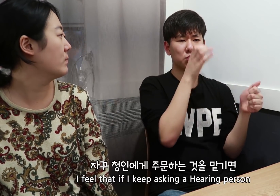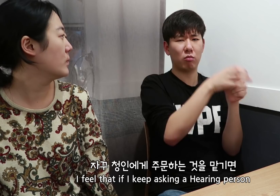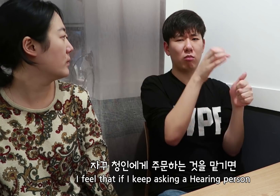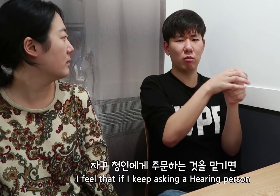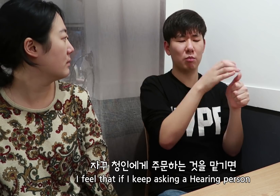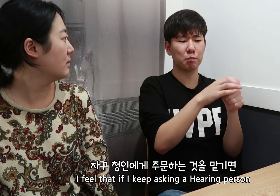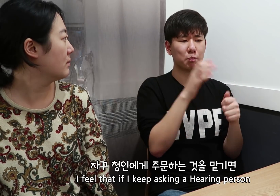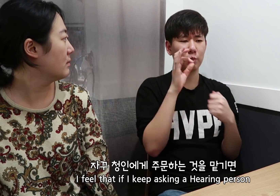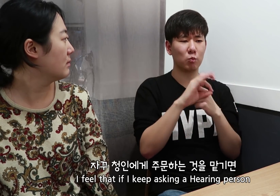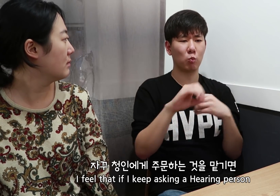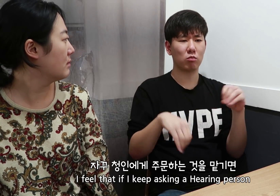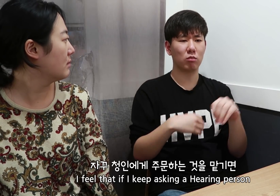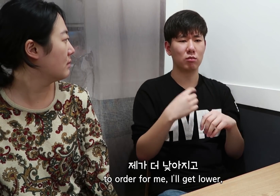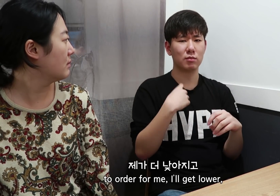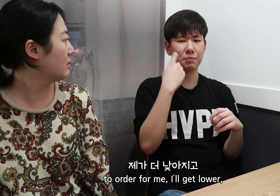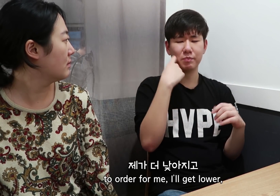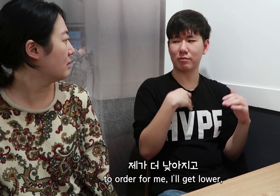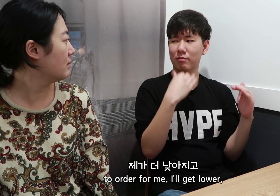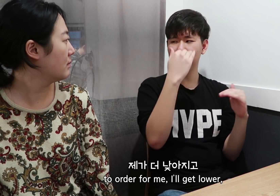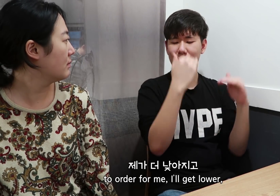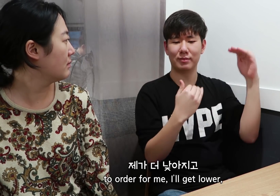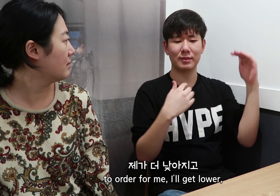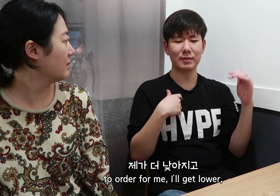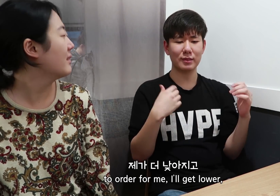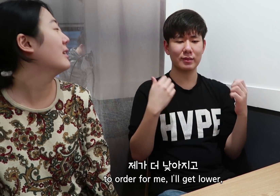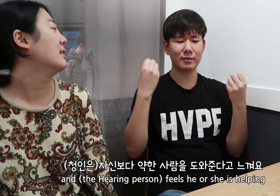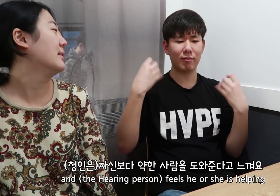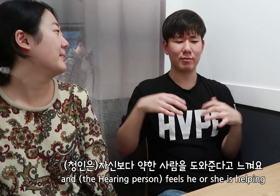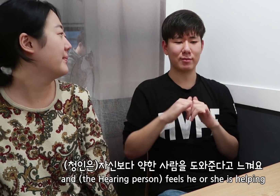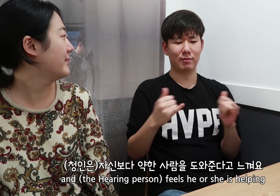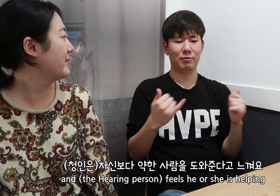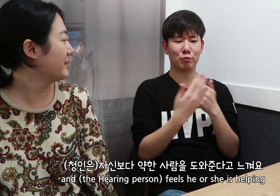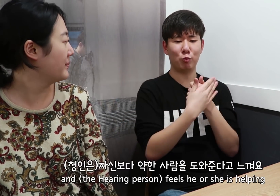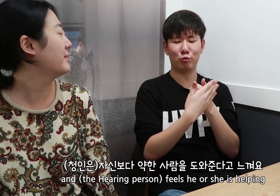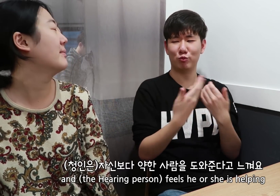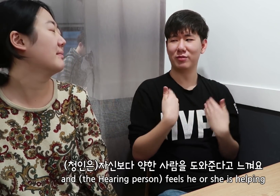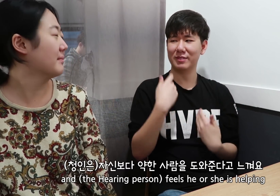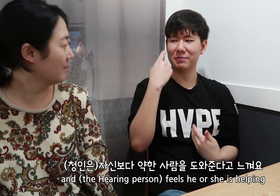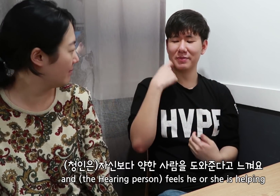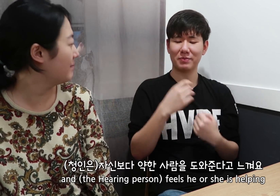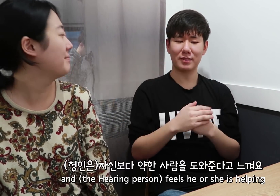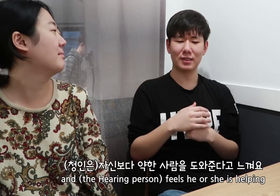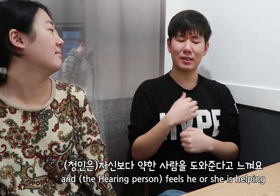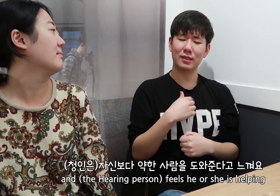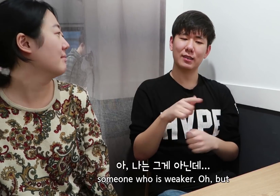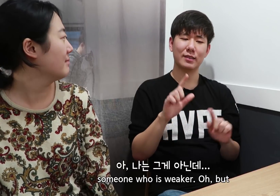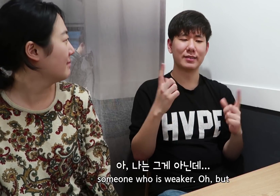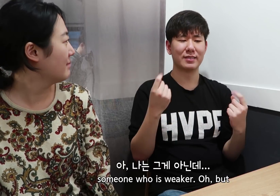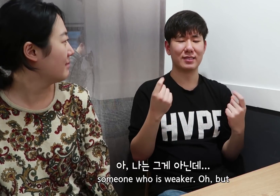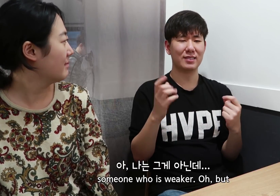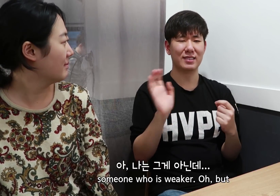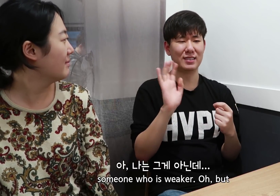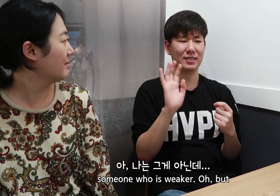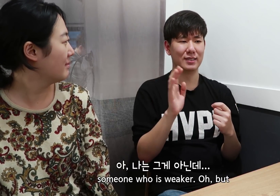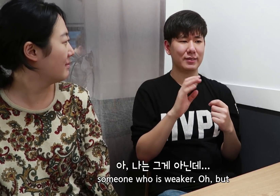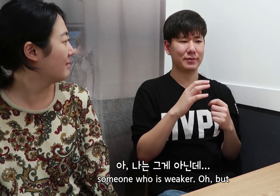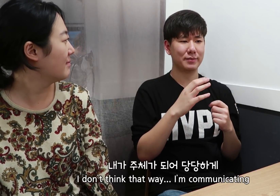I feel that if I keep asking a Hearing person to order for me, I’ll get lower, and (the Hearing person) feels he or she is helping someone who is weaker.